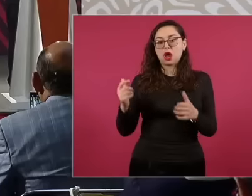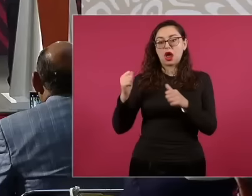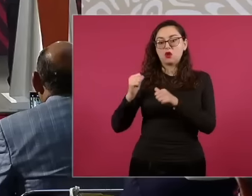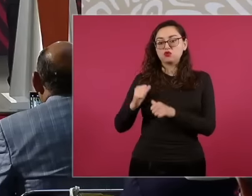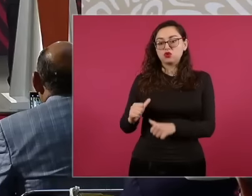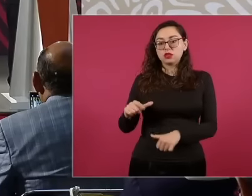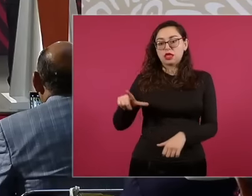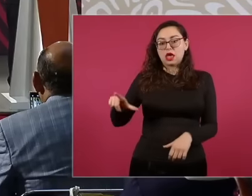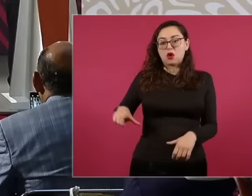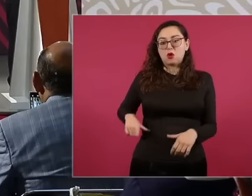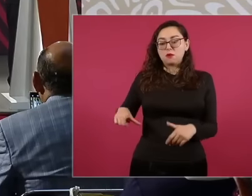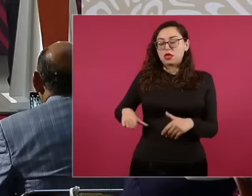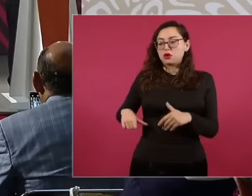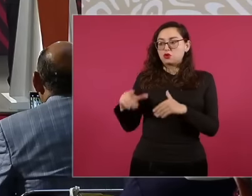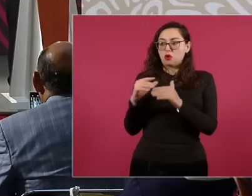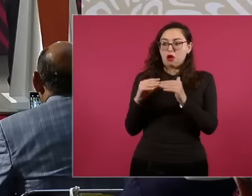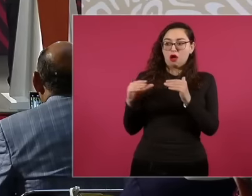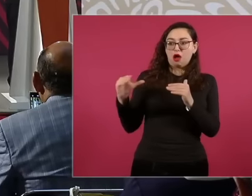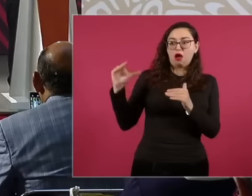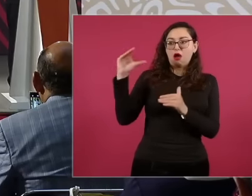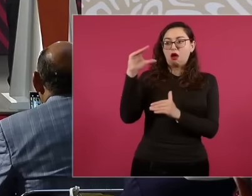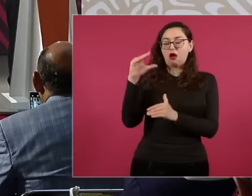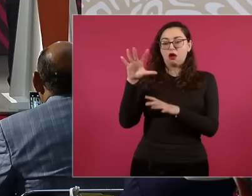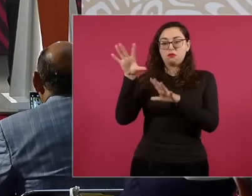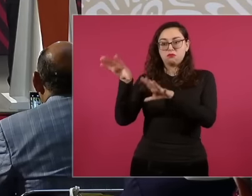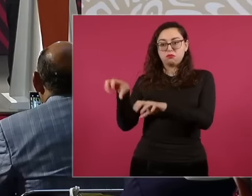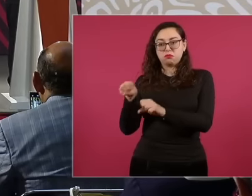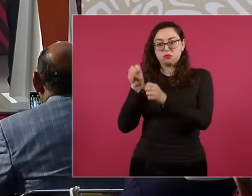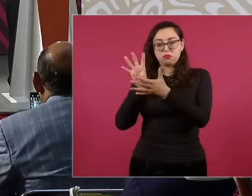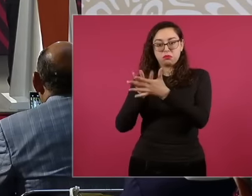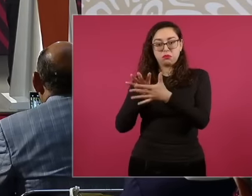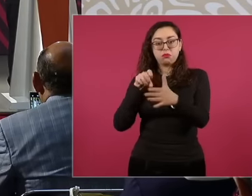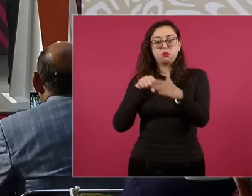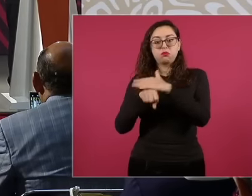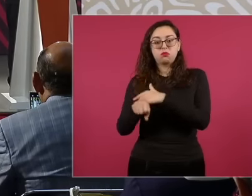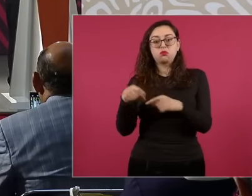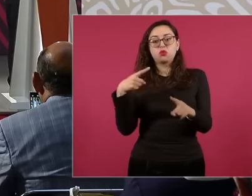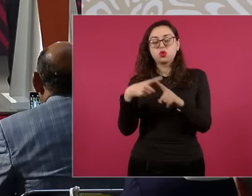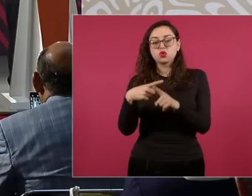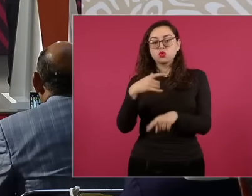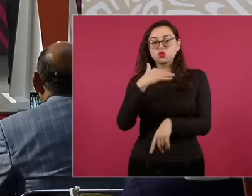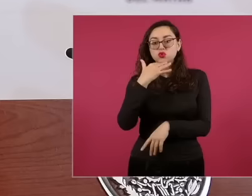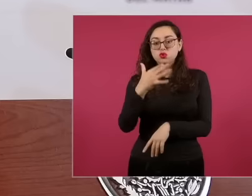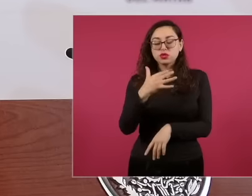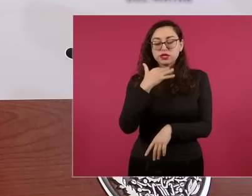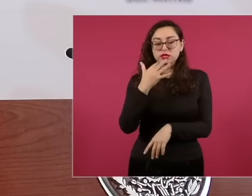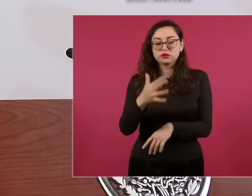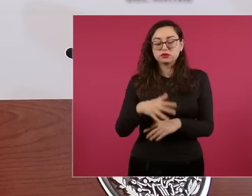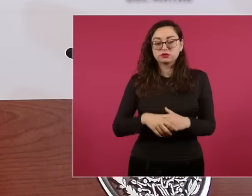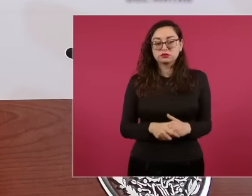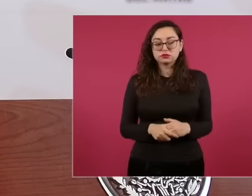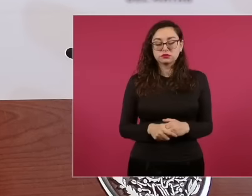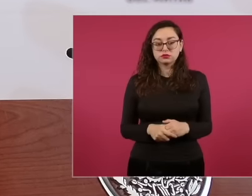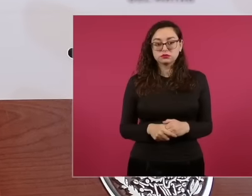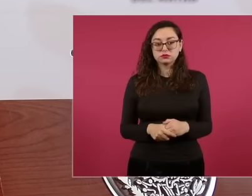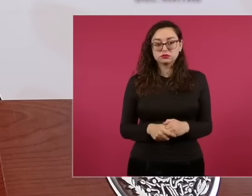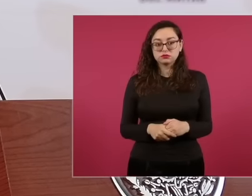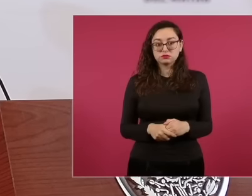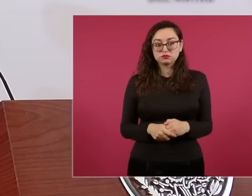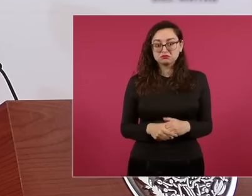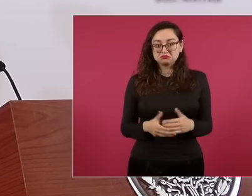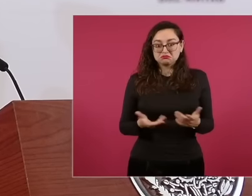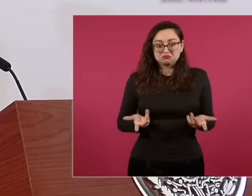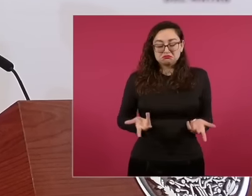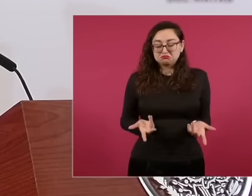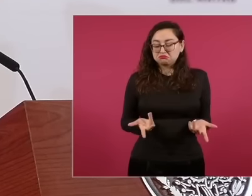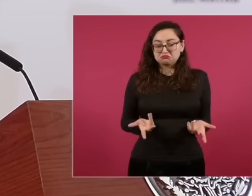are currently in preventive detention for reasons of corruption. How many I do not have the information but